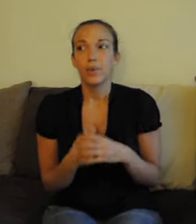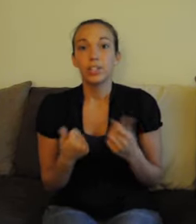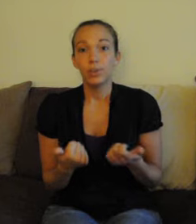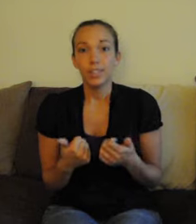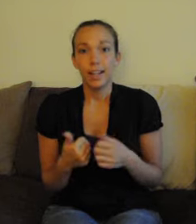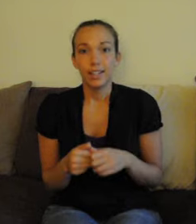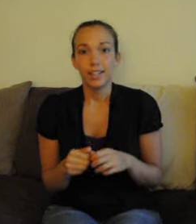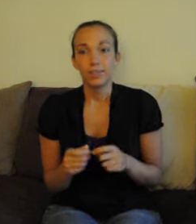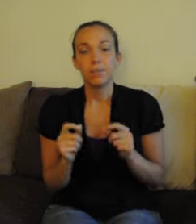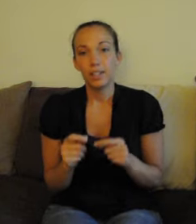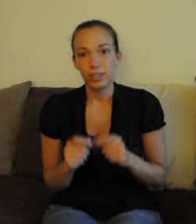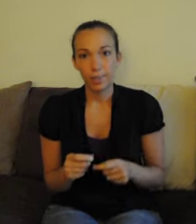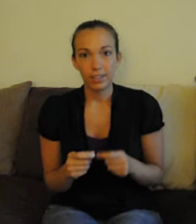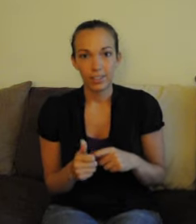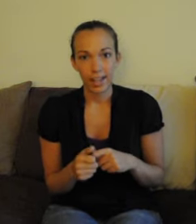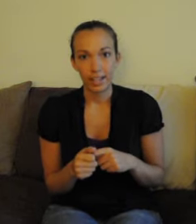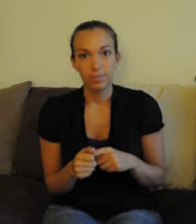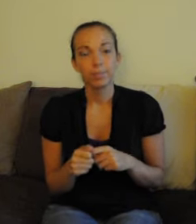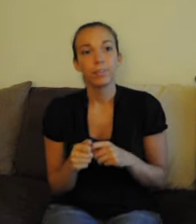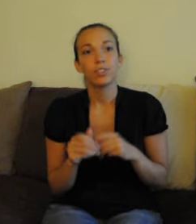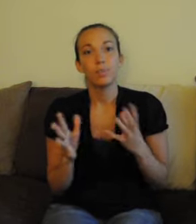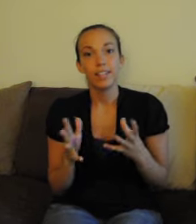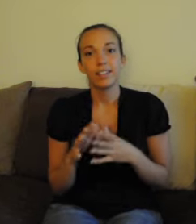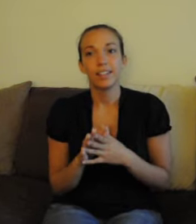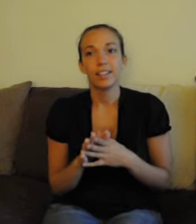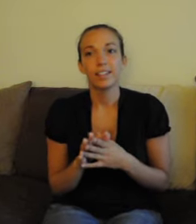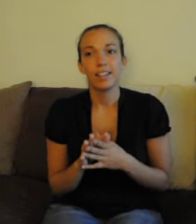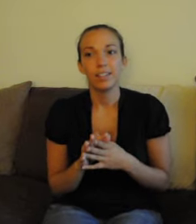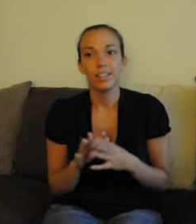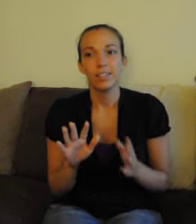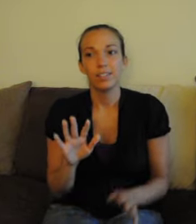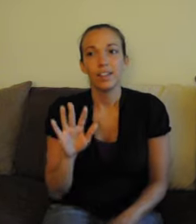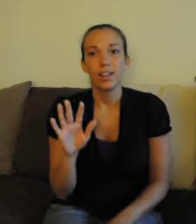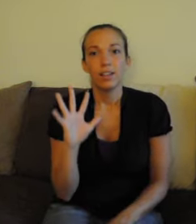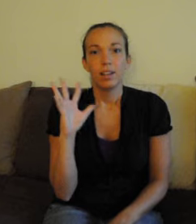Now a Loan sign is a fingerspelt sign. Basically this is